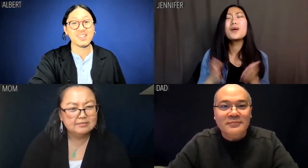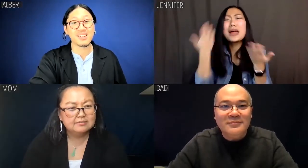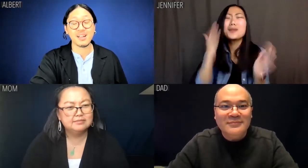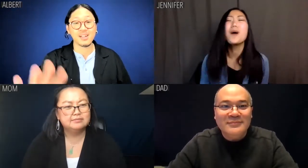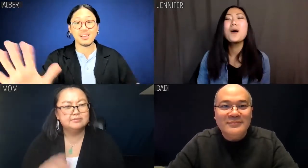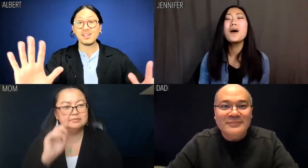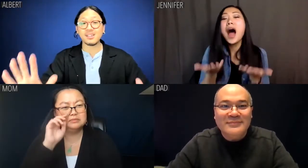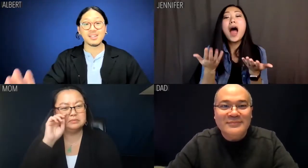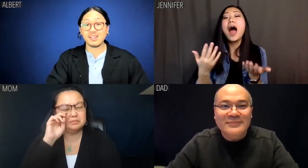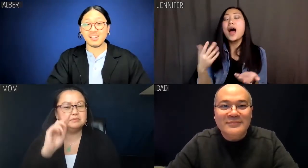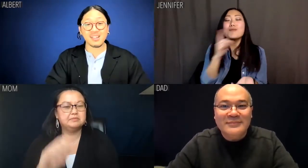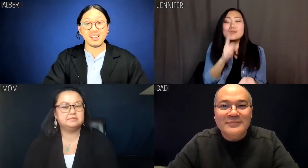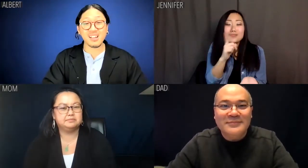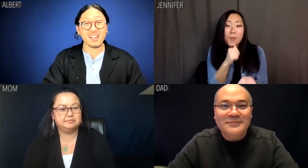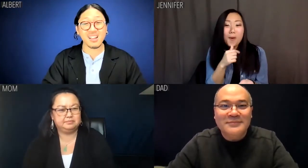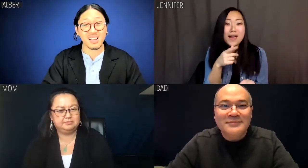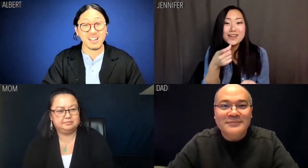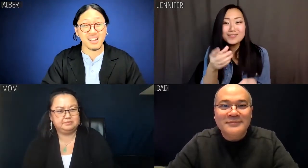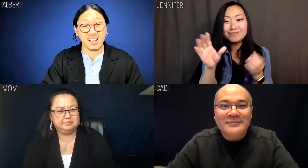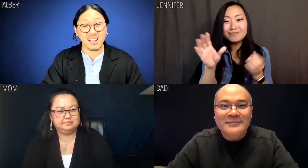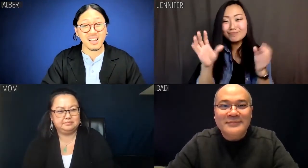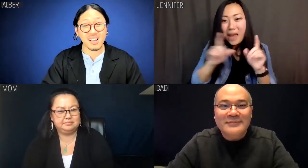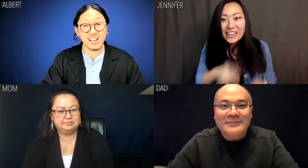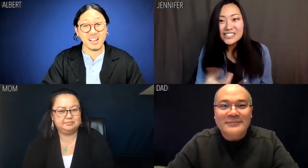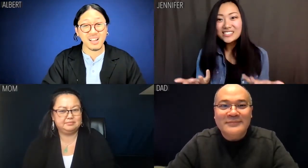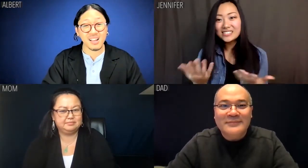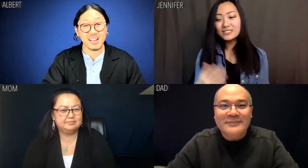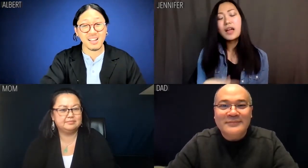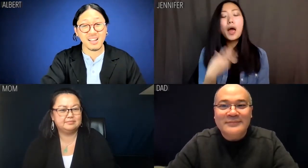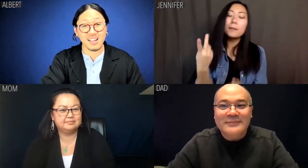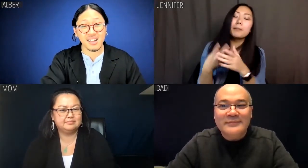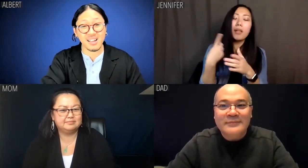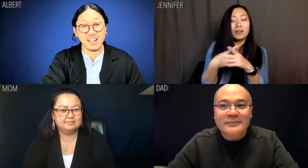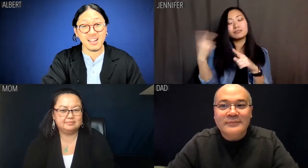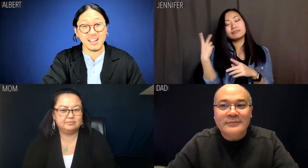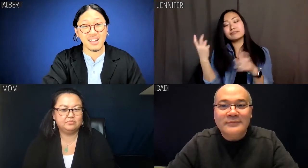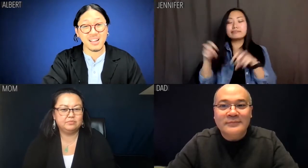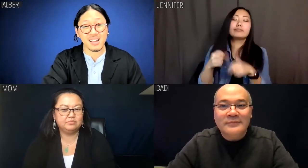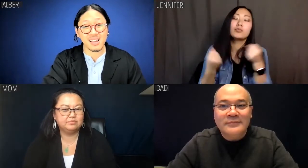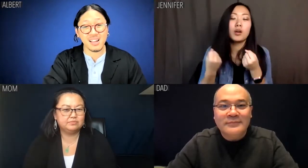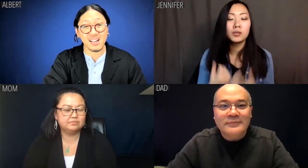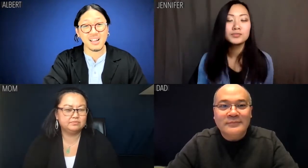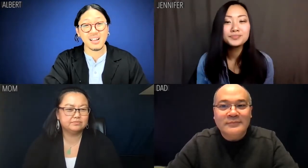Jennifer: I don't know, but I'm bummed that you don't have any answers. Plus, we carpooled.